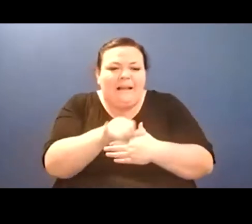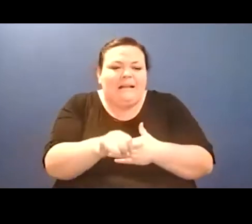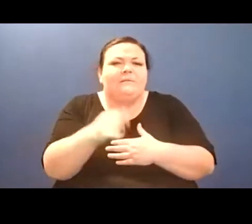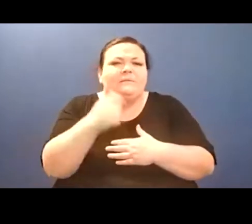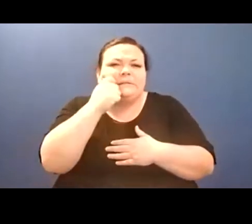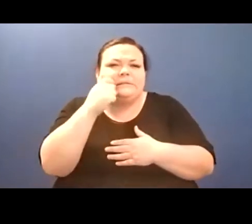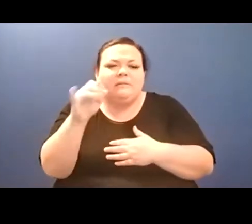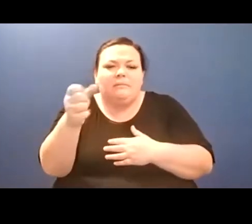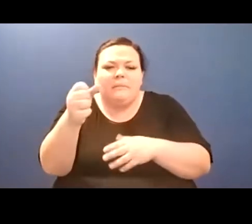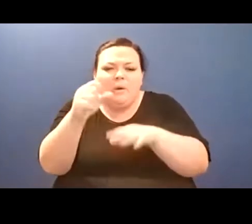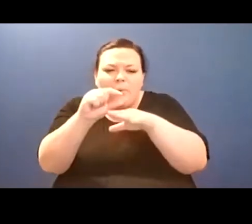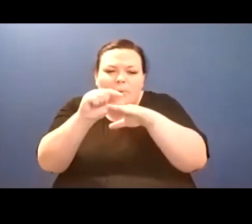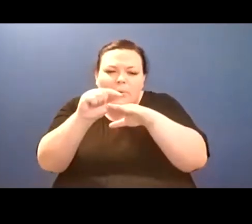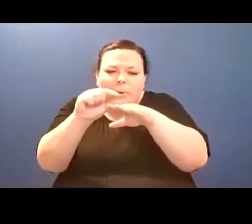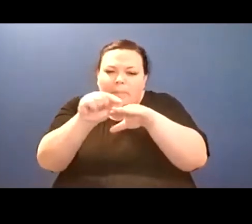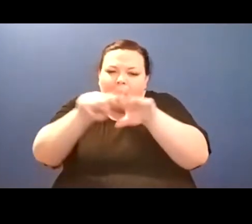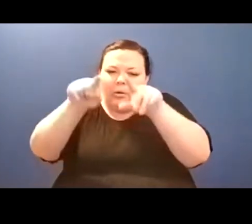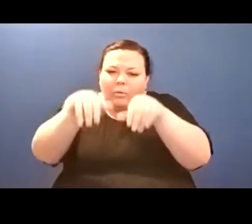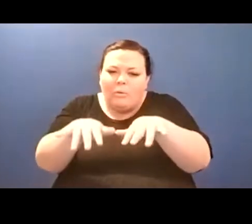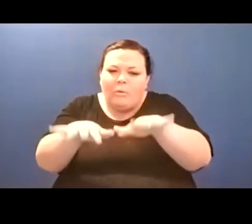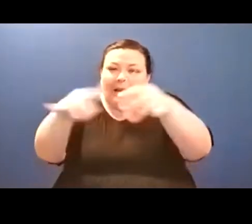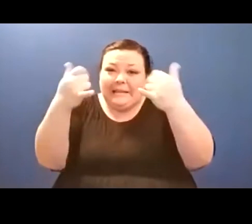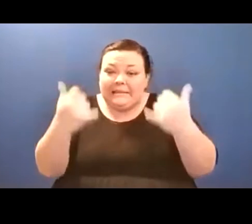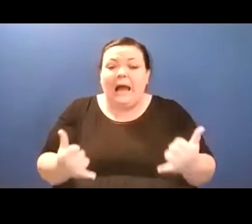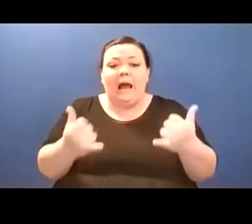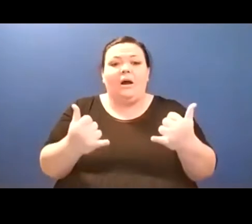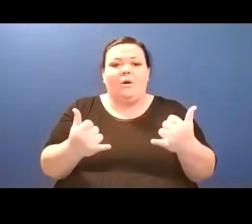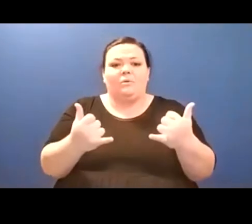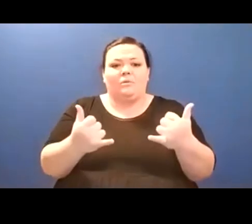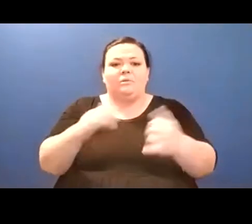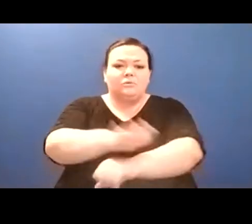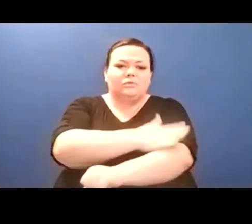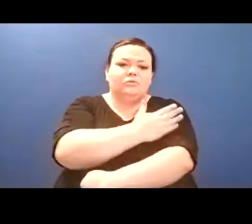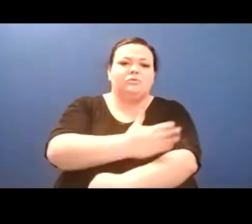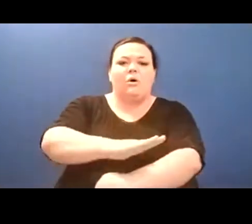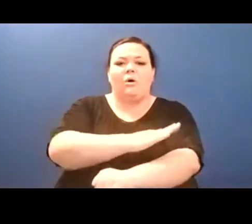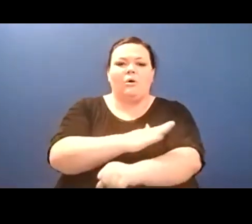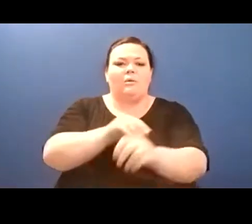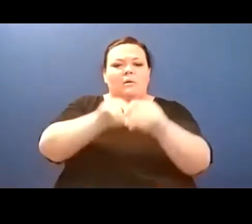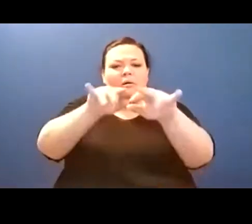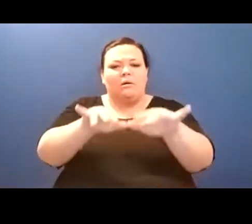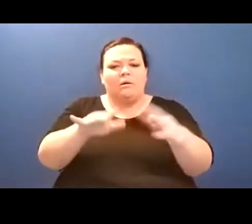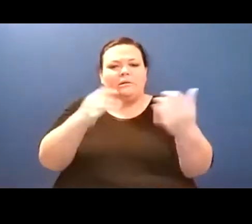for two years but I'm a very slow writer so suddenly after two years it's feeling like